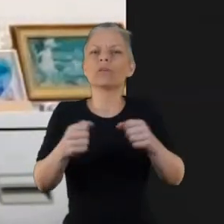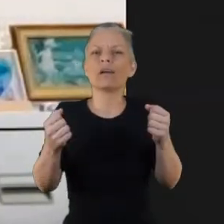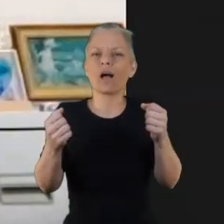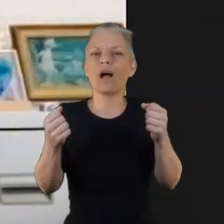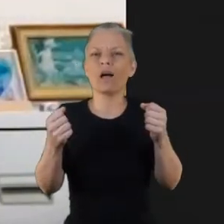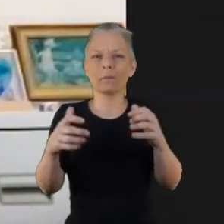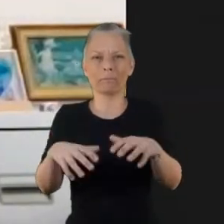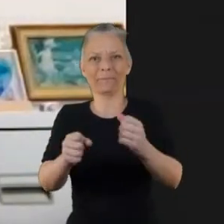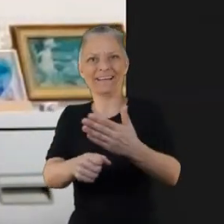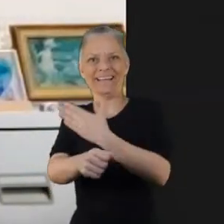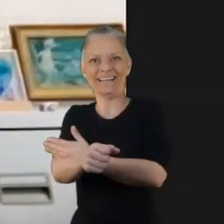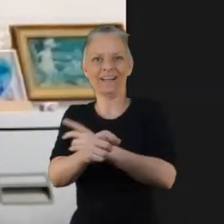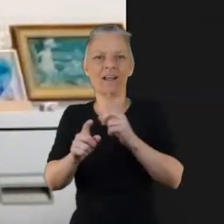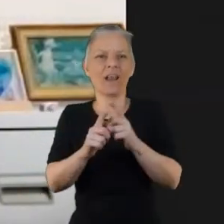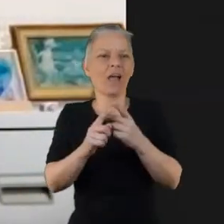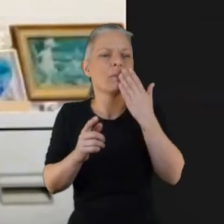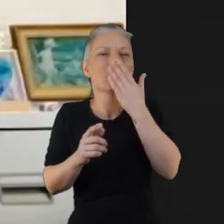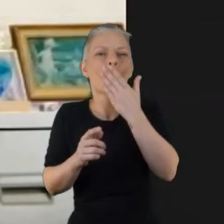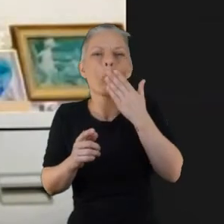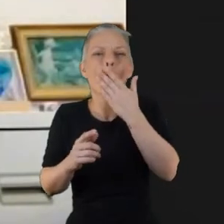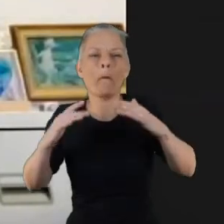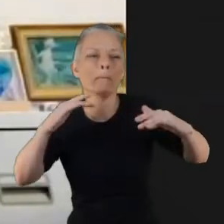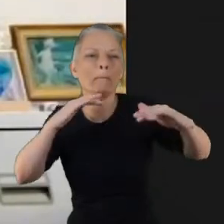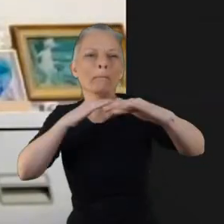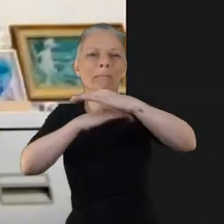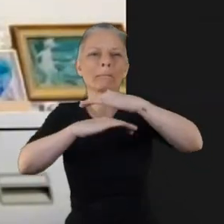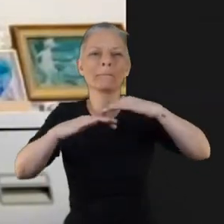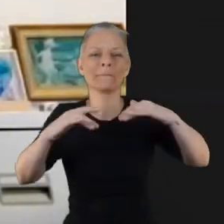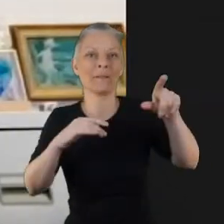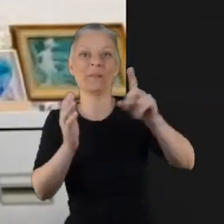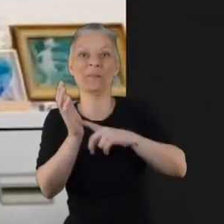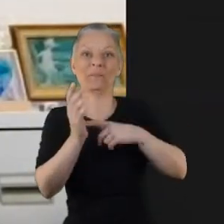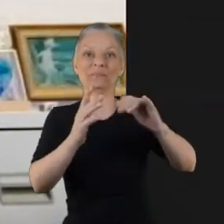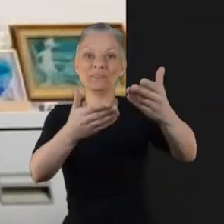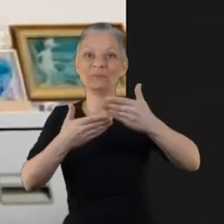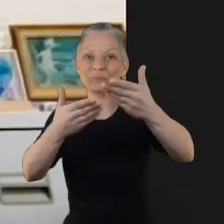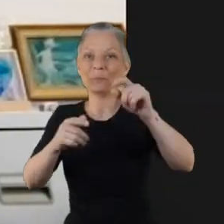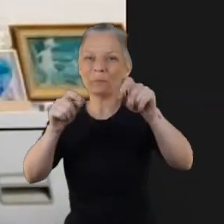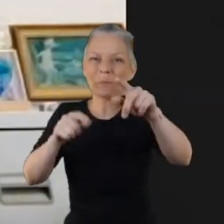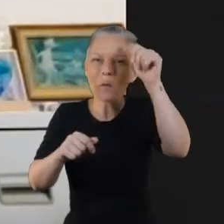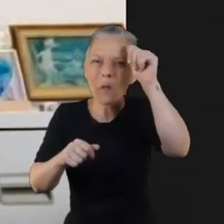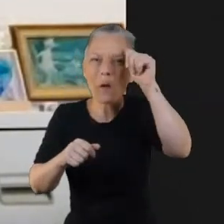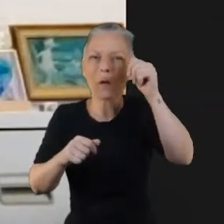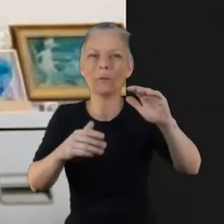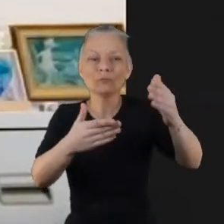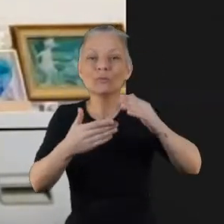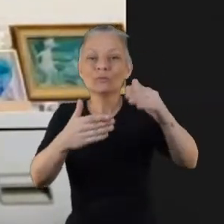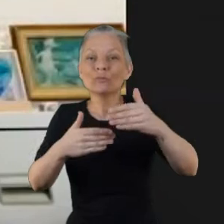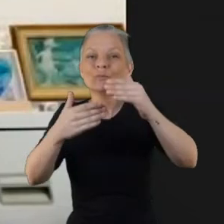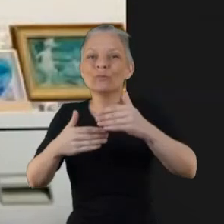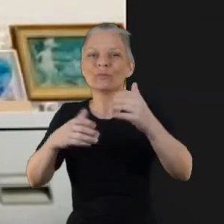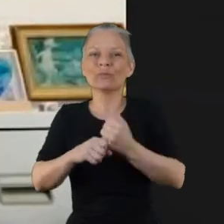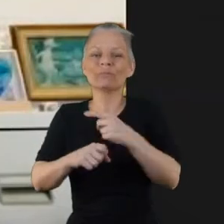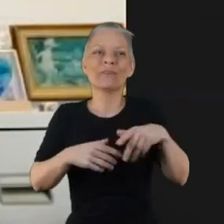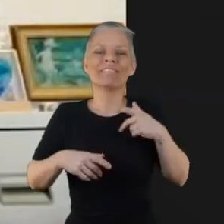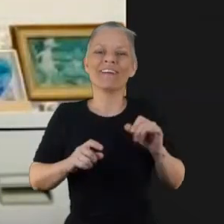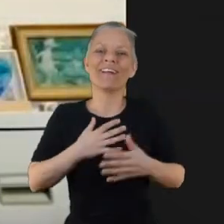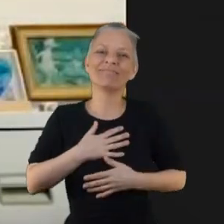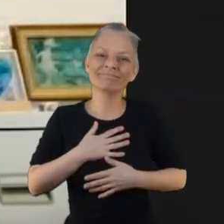we started off the the project and I think that coupled with you, brought a lot of knowledge